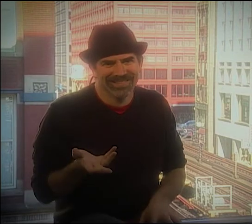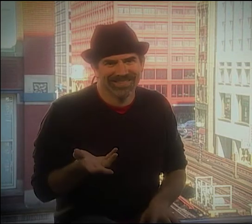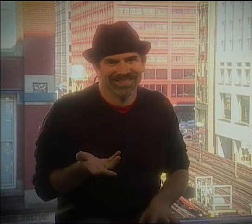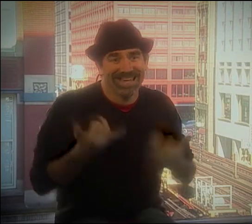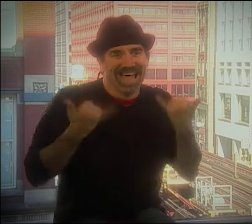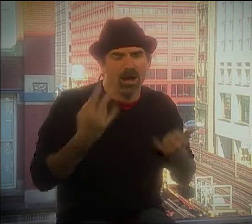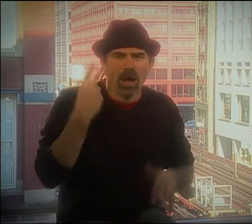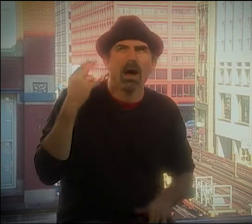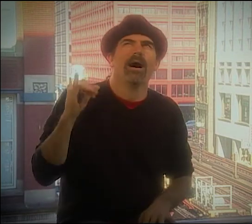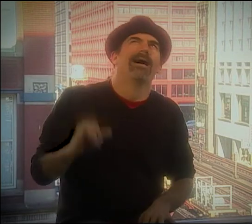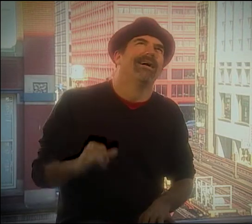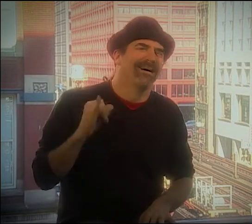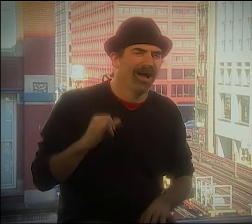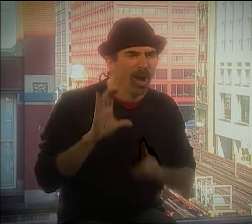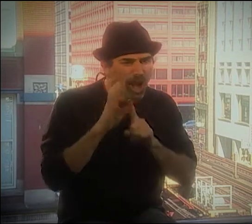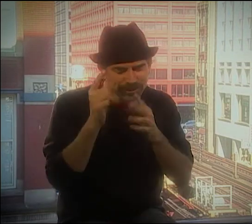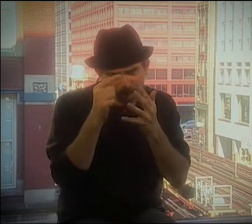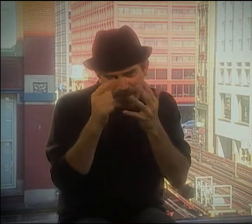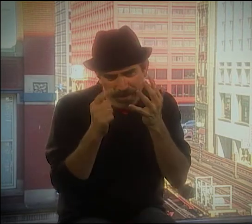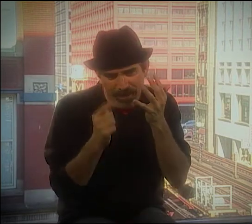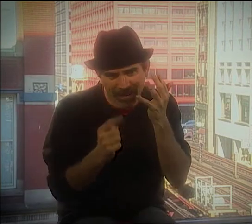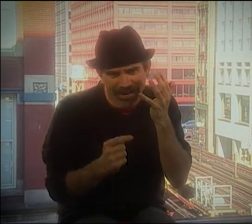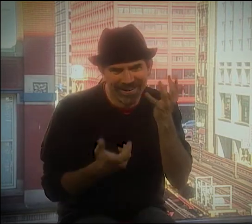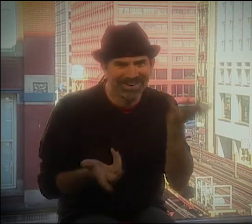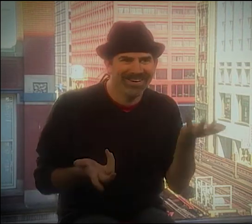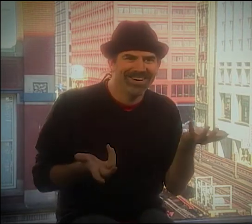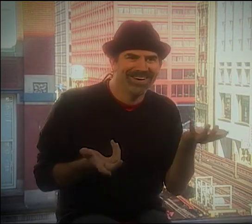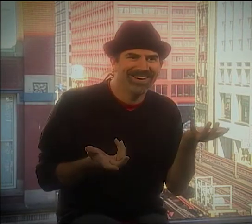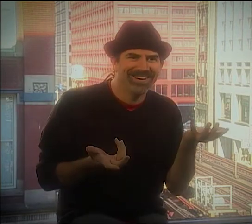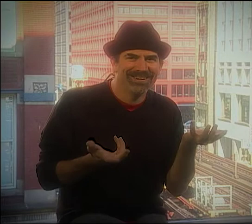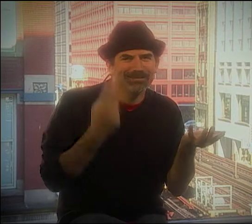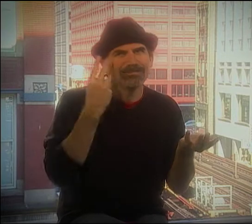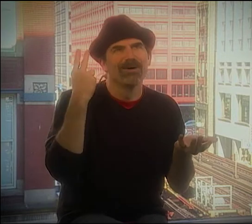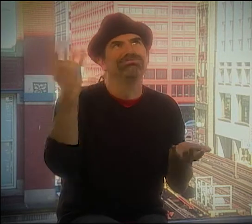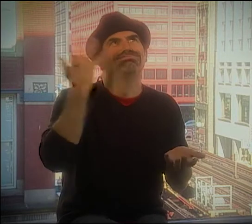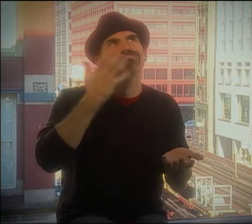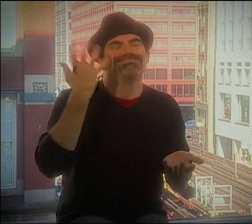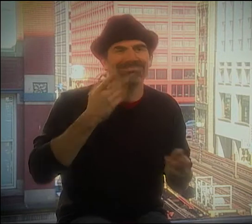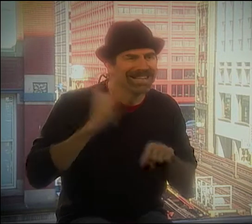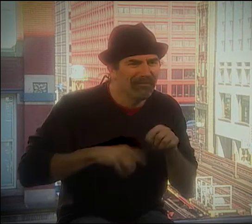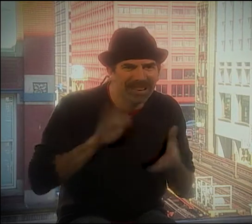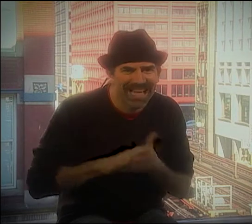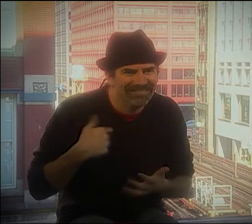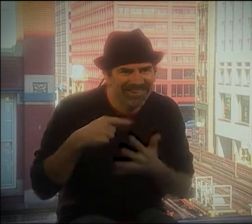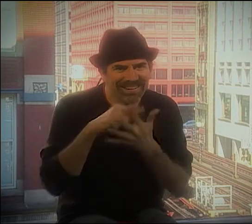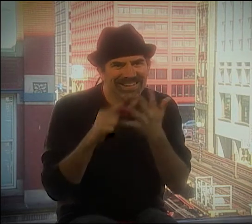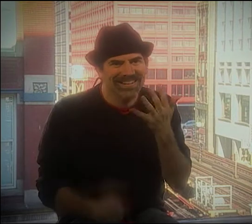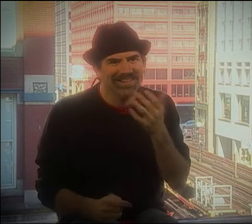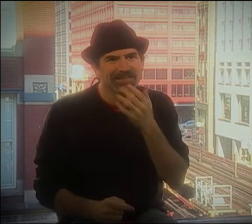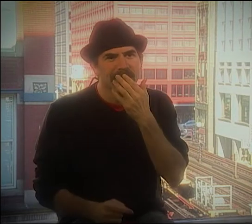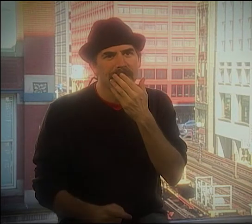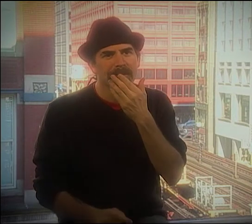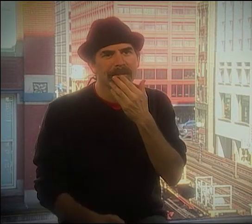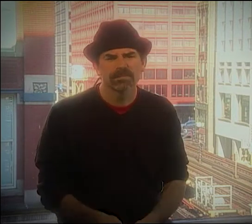YOU KNOW, I WAS JUST PRETTY CLUELESS. NOW I LOOK BACK AND I GO, "OH, I UNDERSTAND THE CULTURE SO MUCH BETTER NOW."